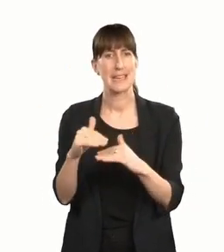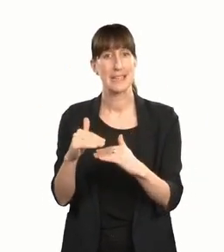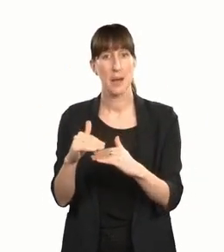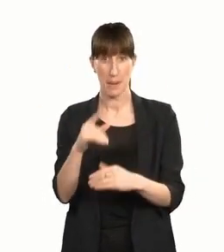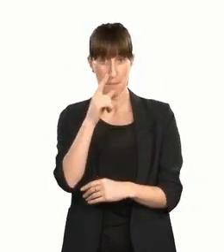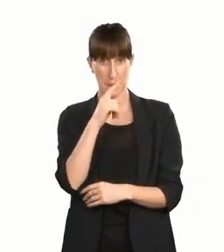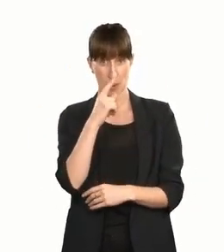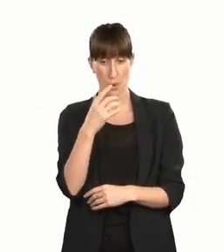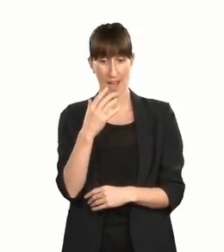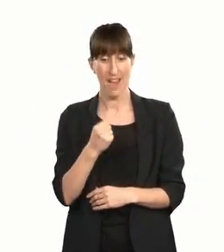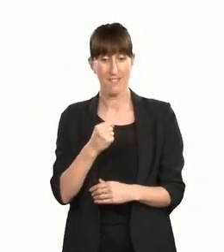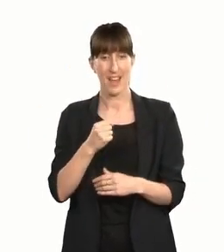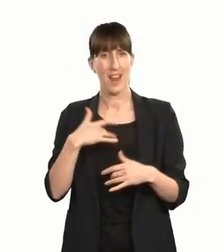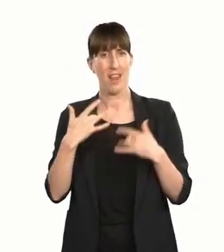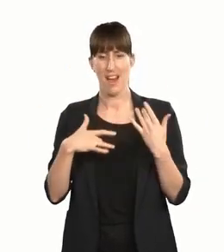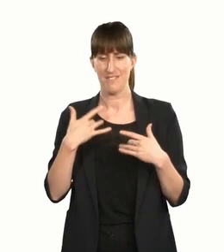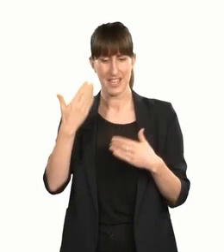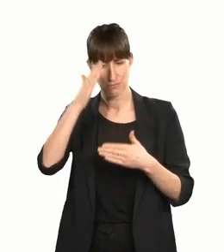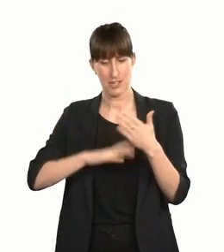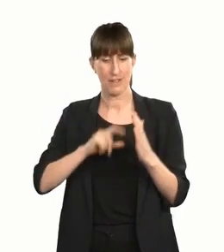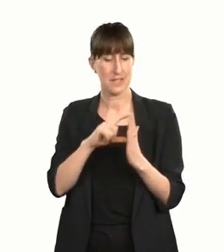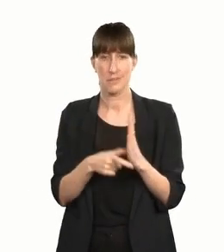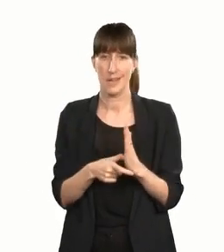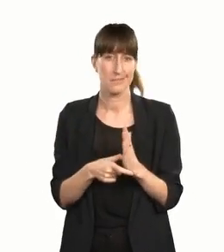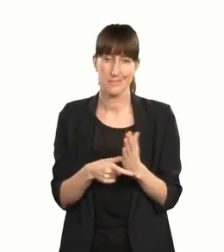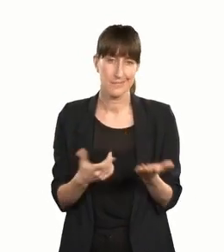people with lived experience of disability are no strangers to.